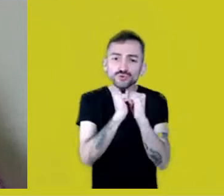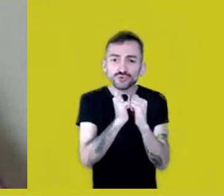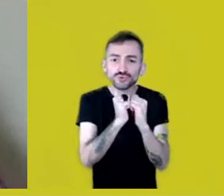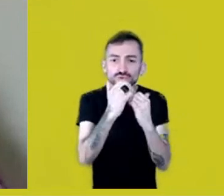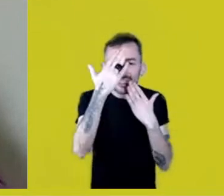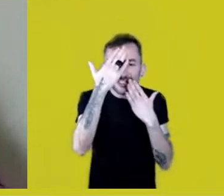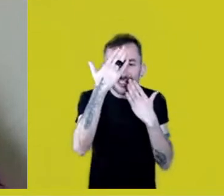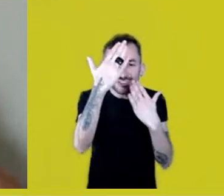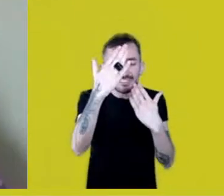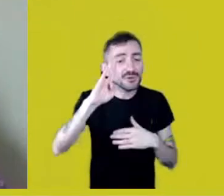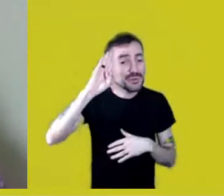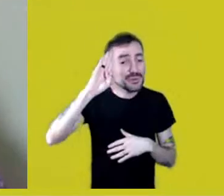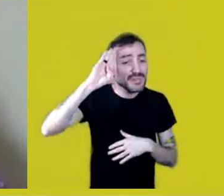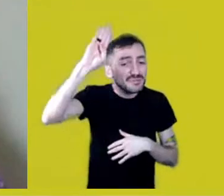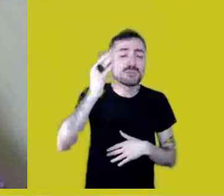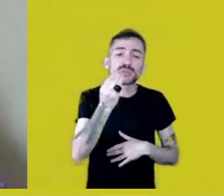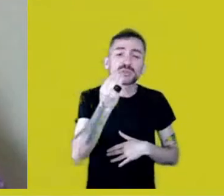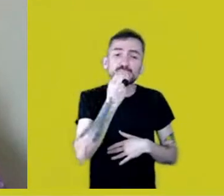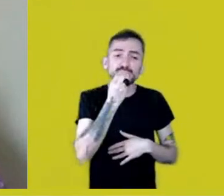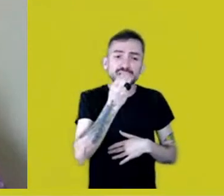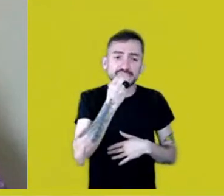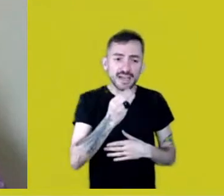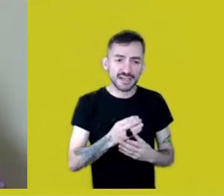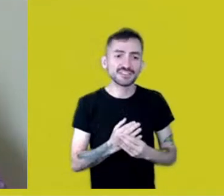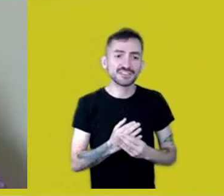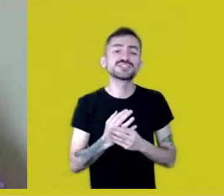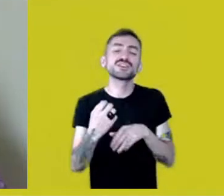especially for this opportunity. A big hug to all.”